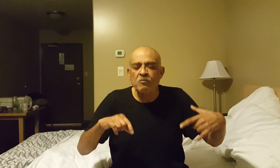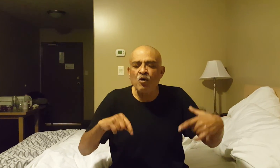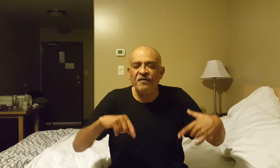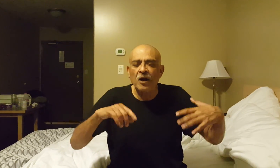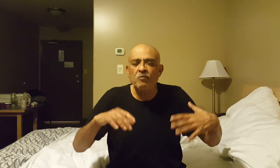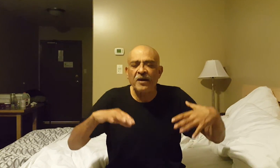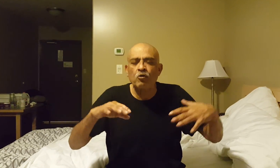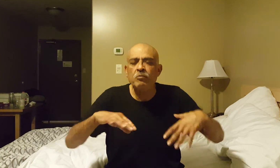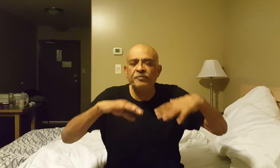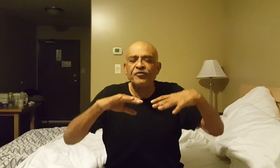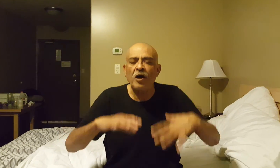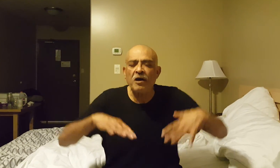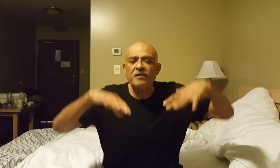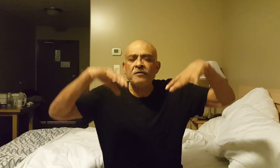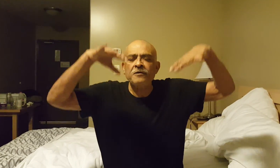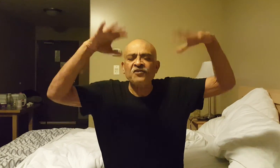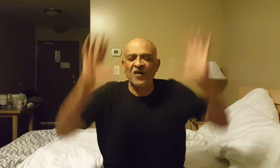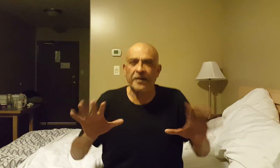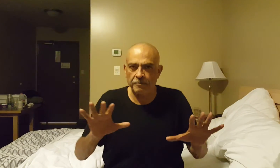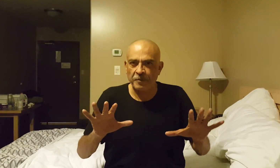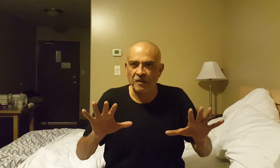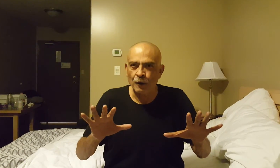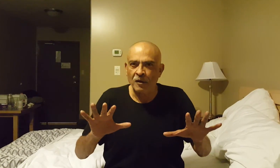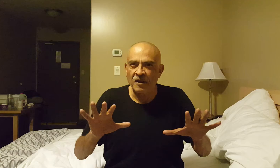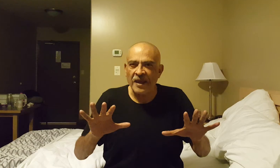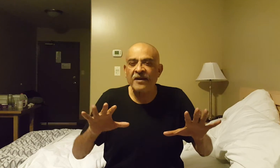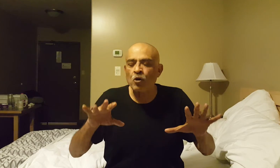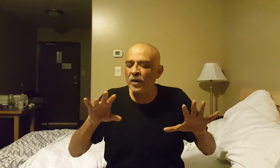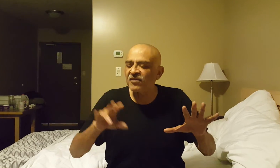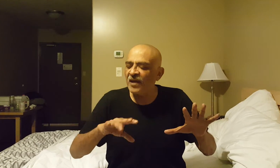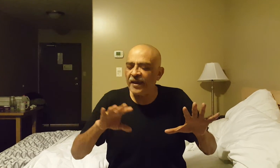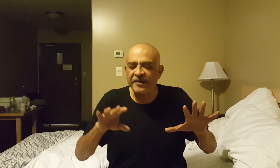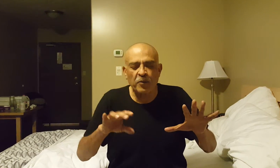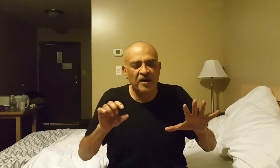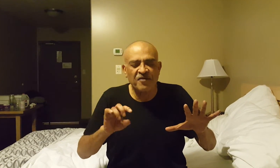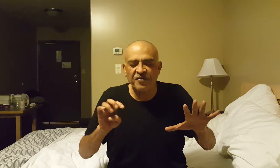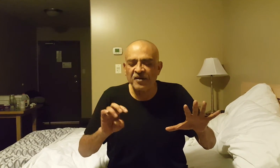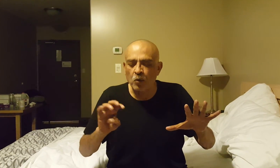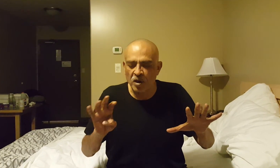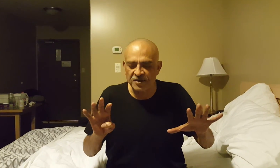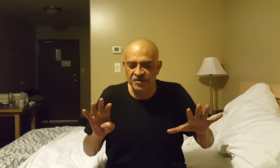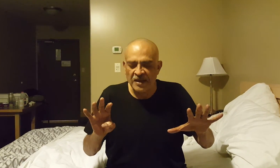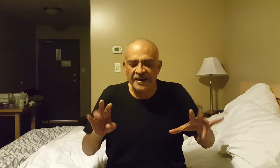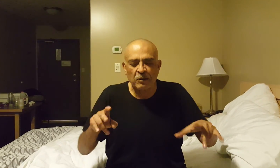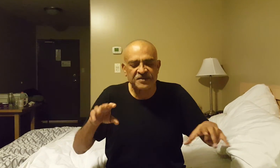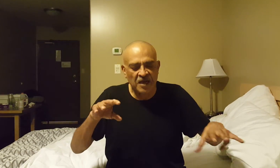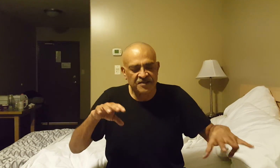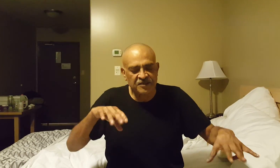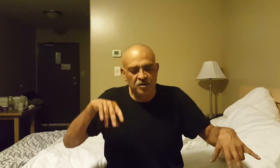move around my room just fine and know exactly where everything was, and I was dancing to the